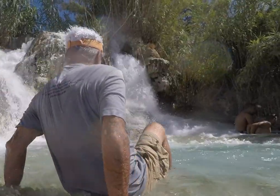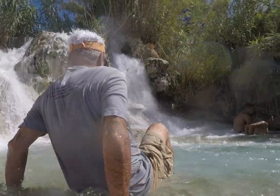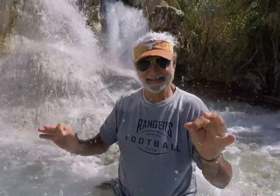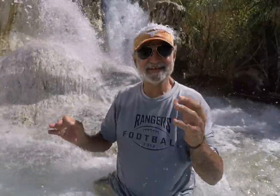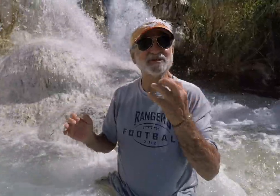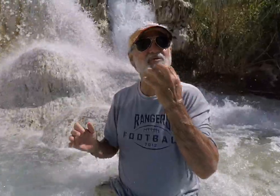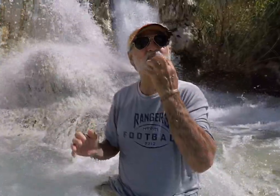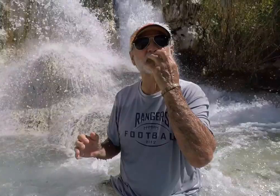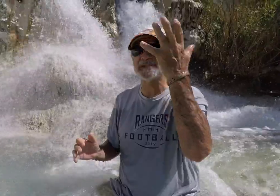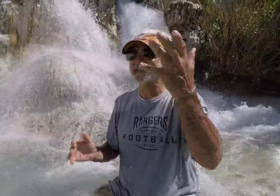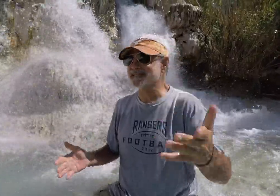It's so warm!